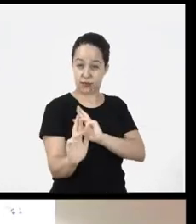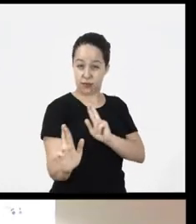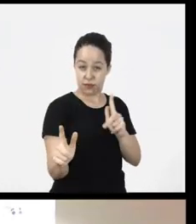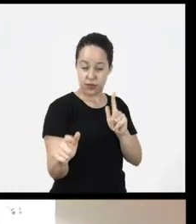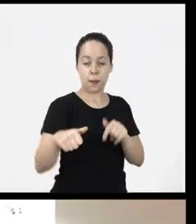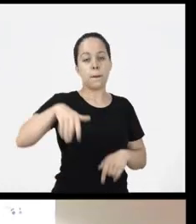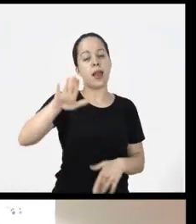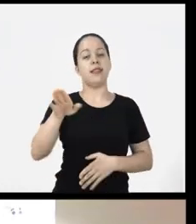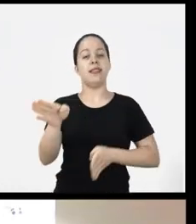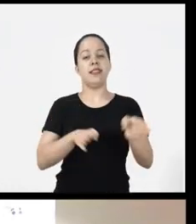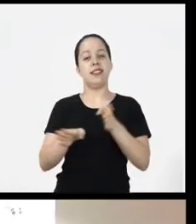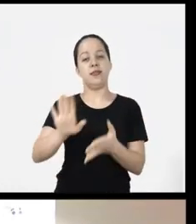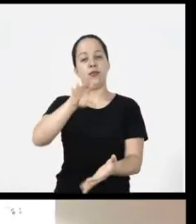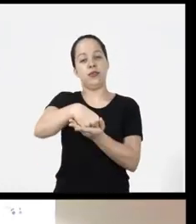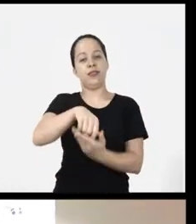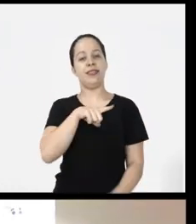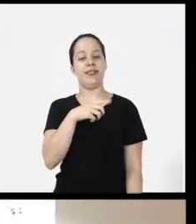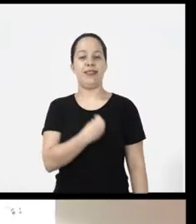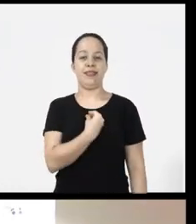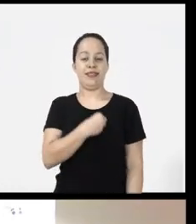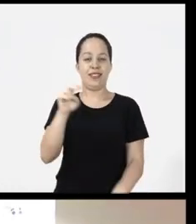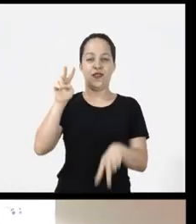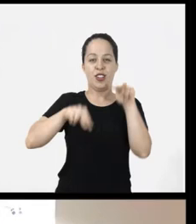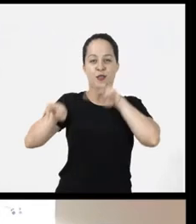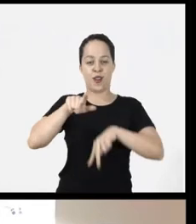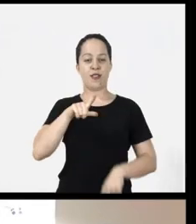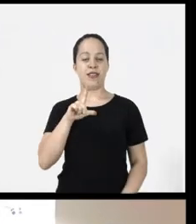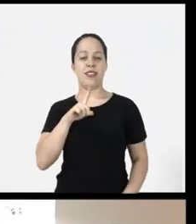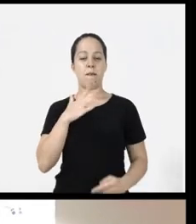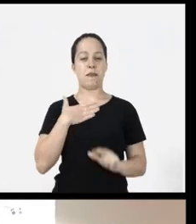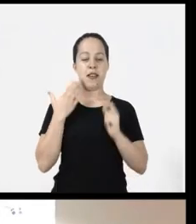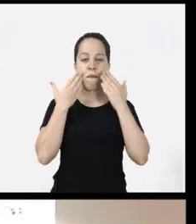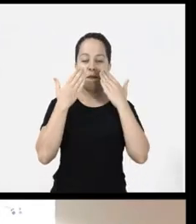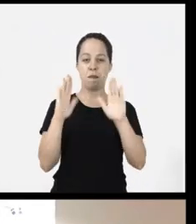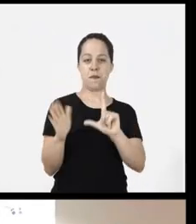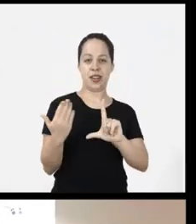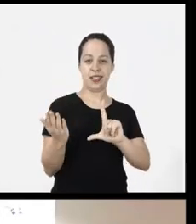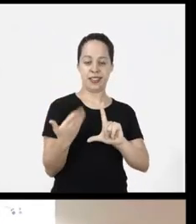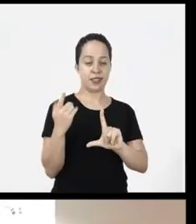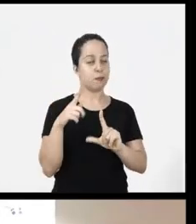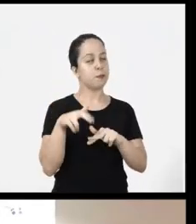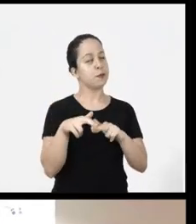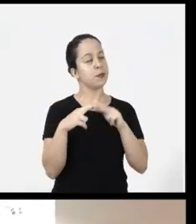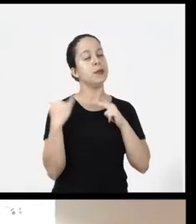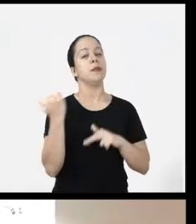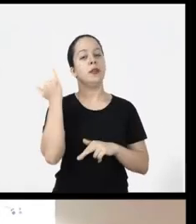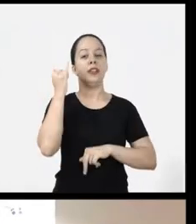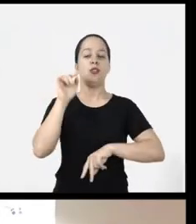offer more accessible will be in terms of contrast That my presentation is very good for